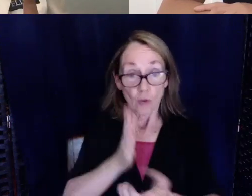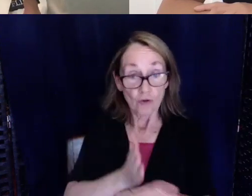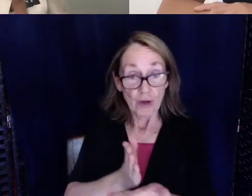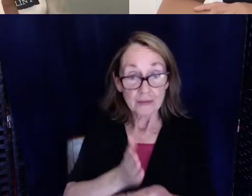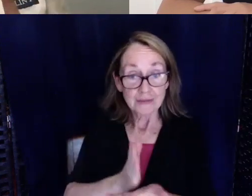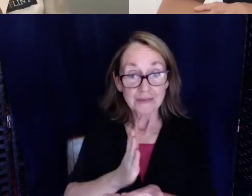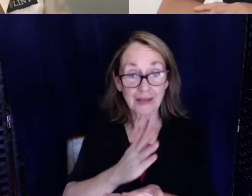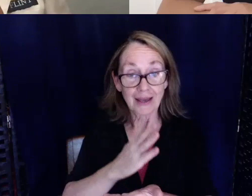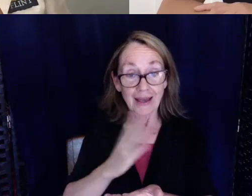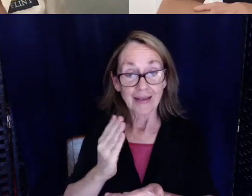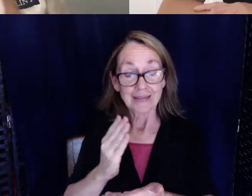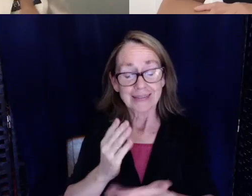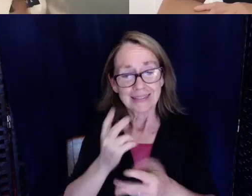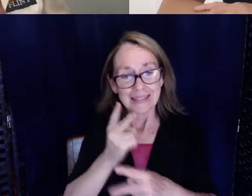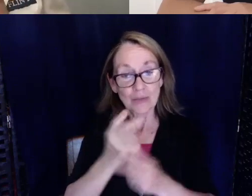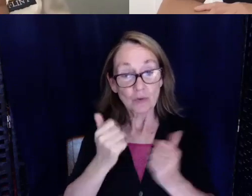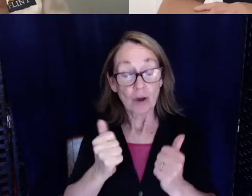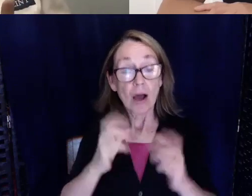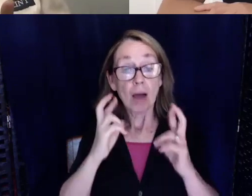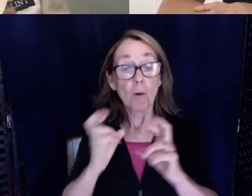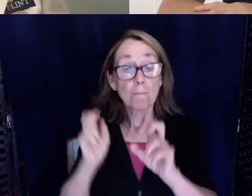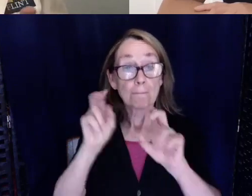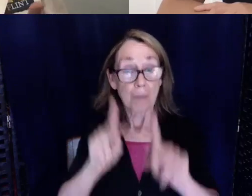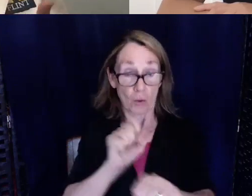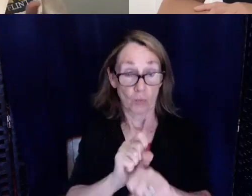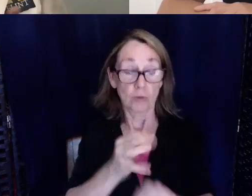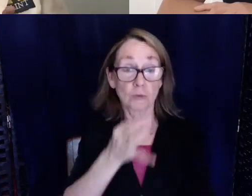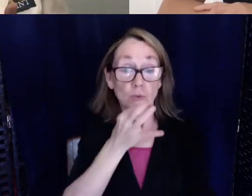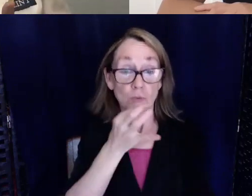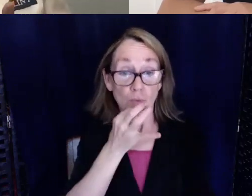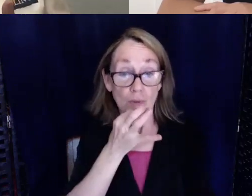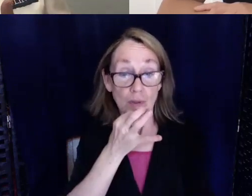just keep trying. I'm hoping to go back soon. I'm not worried.